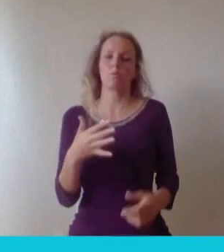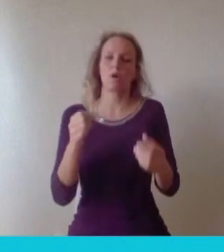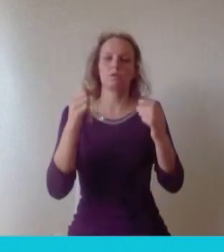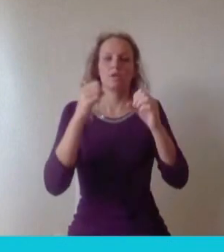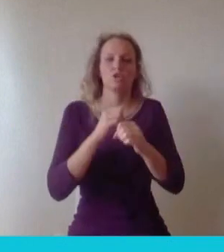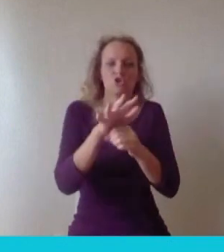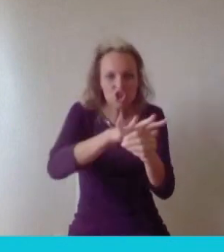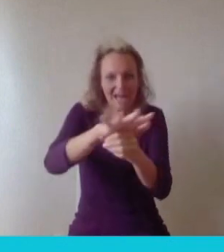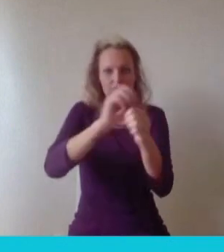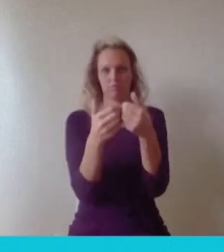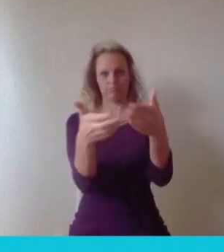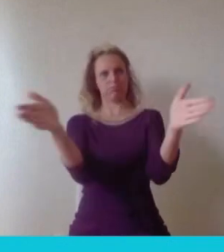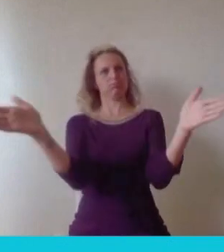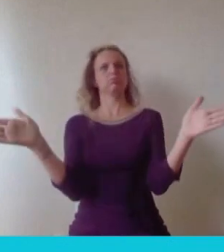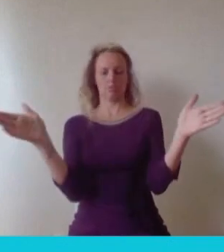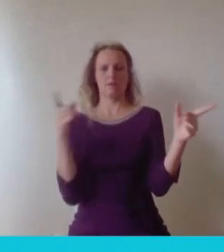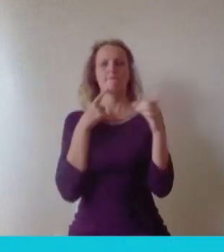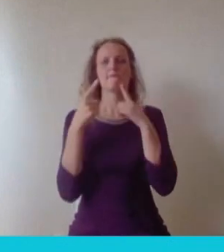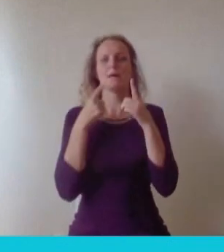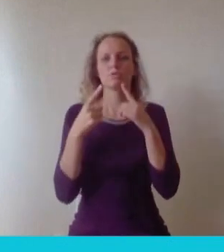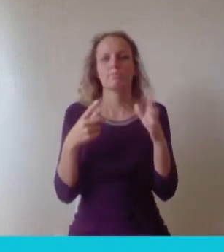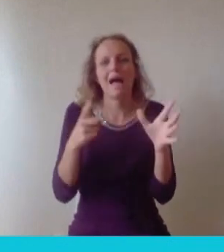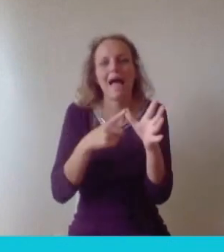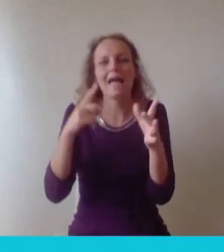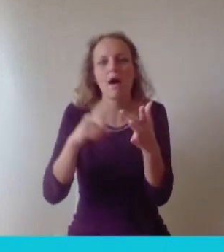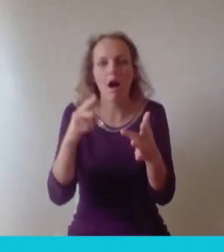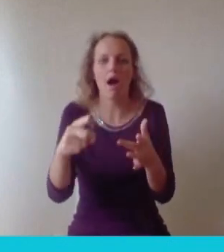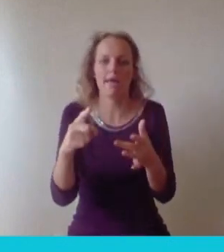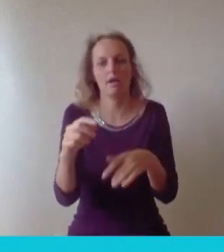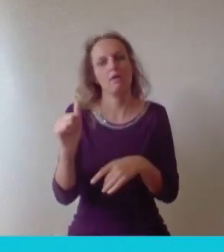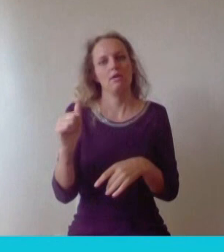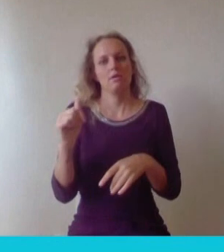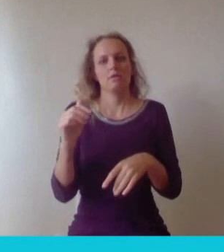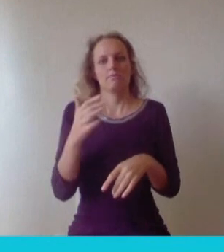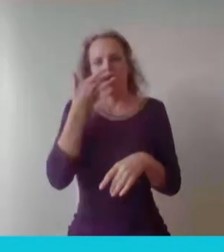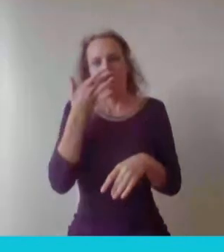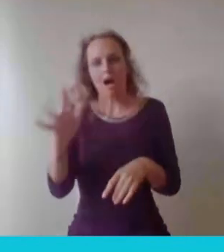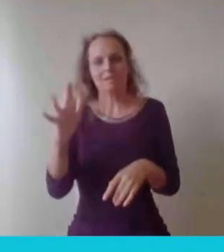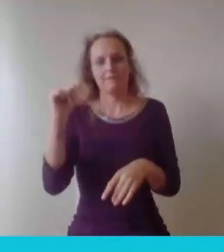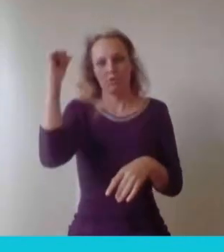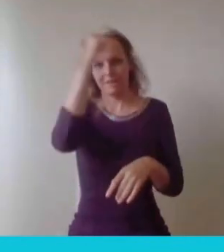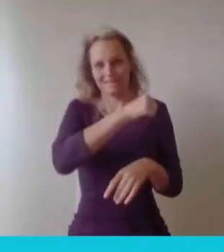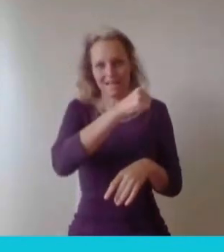AI in general you've got quite a lot of companies like me. I'm obviously going to be biased and say we're the best, but you've got a